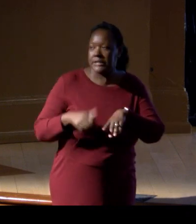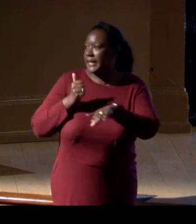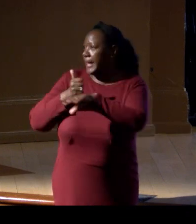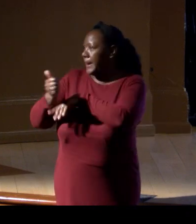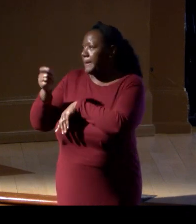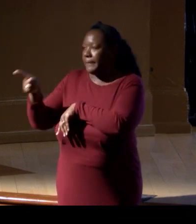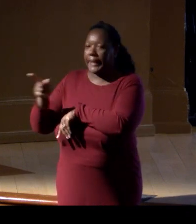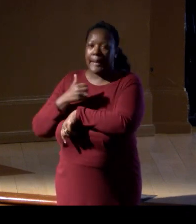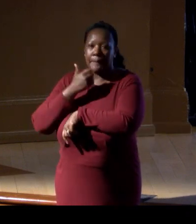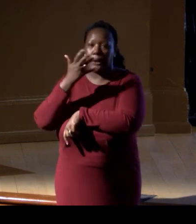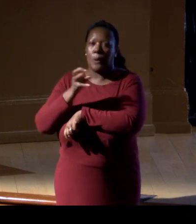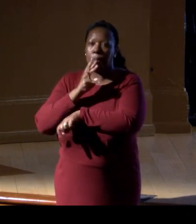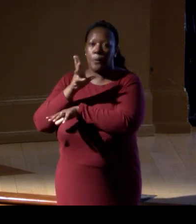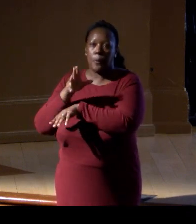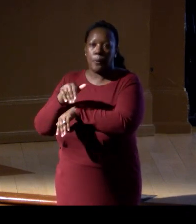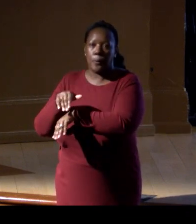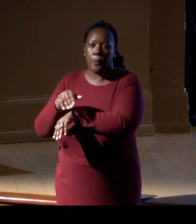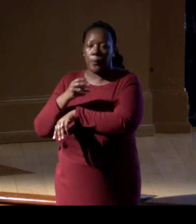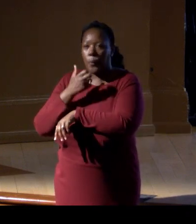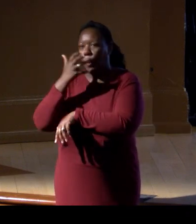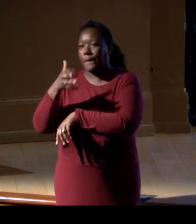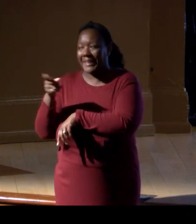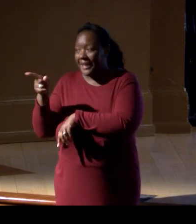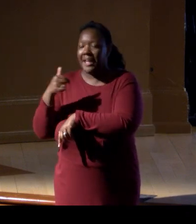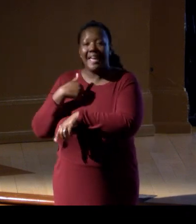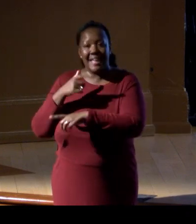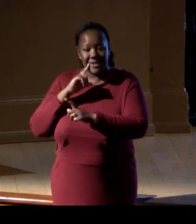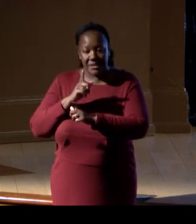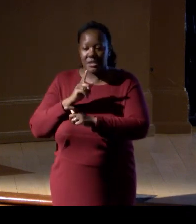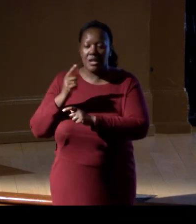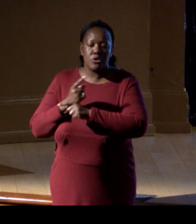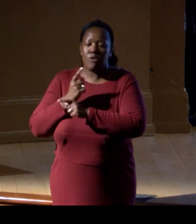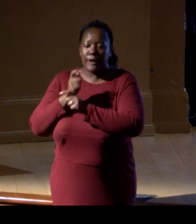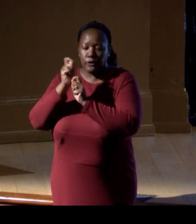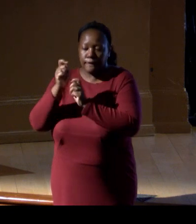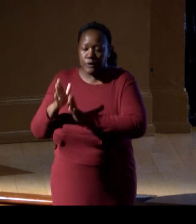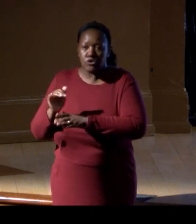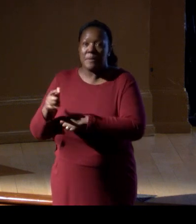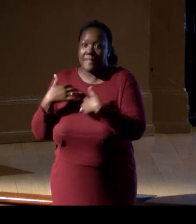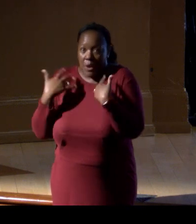It's overfishing. The worst enemy of fishermen is not protected areas. It's overfishing.